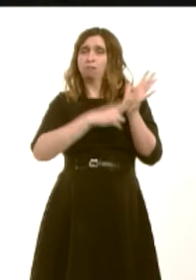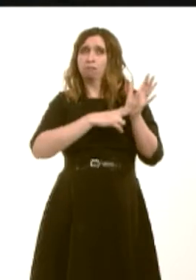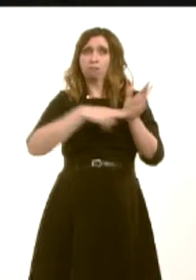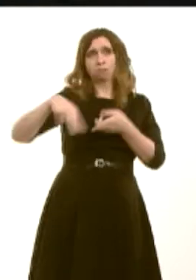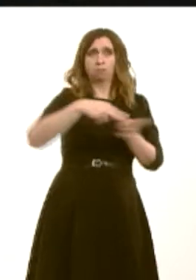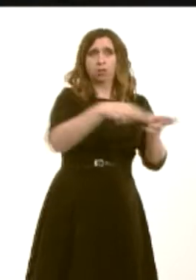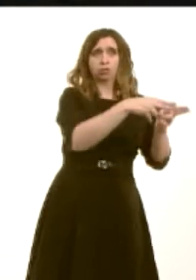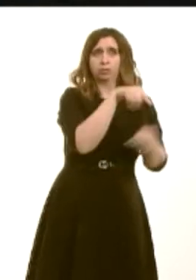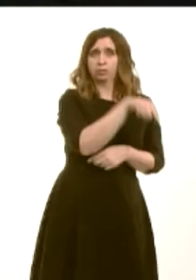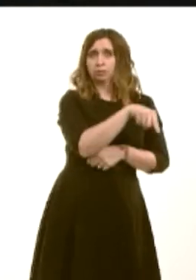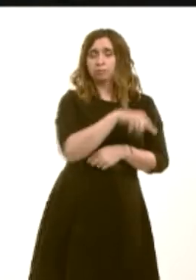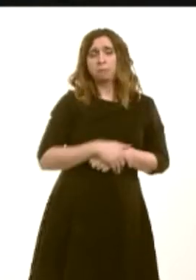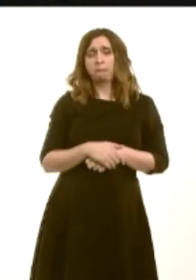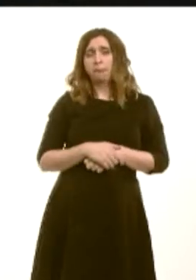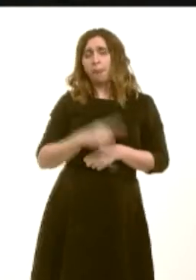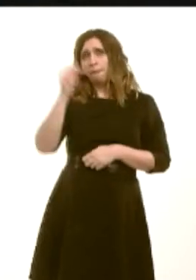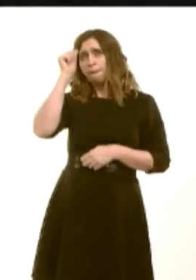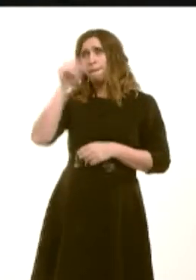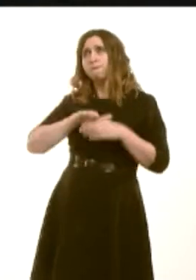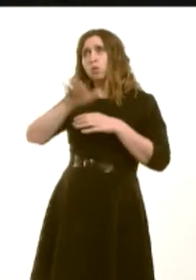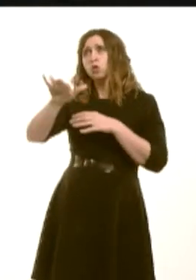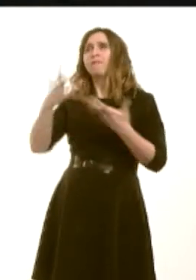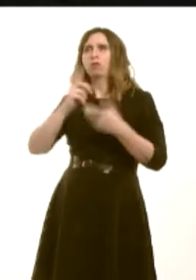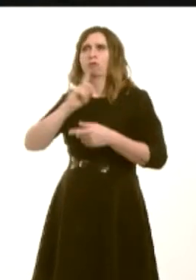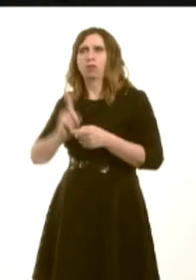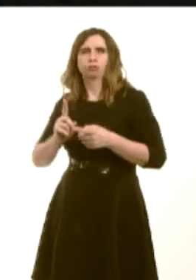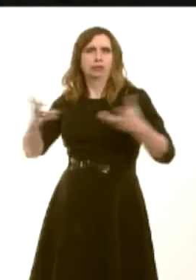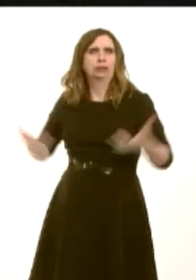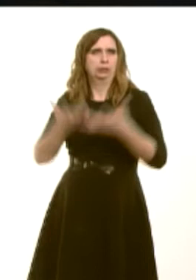lagoons for future power generation is enormous, with the possibility of around 7 per cent